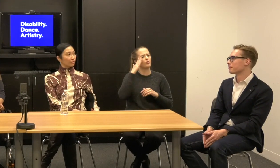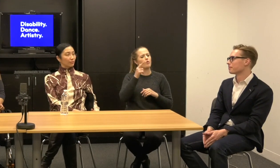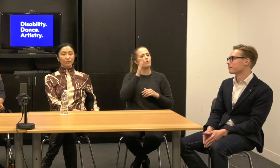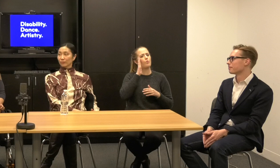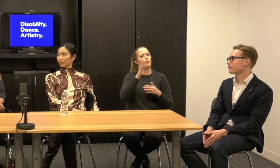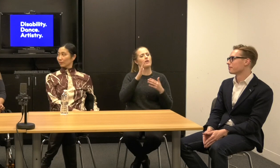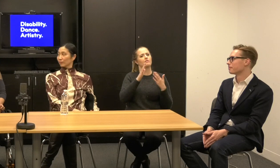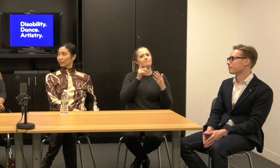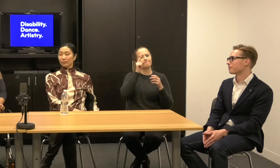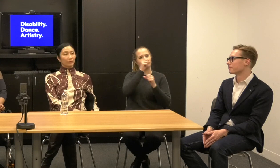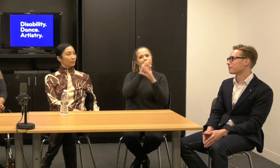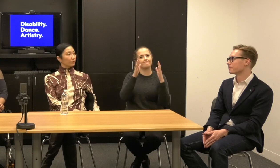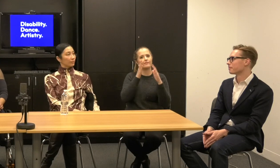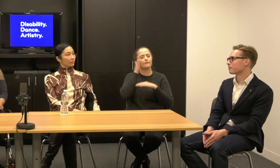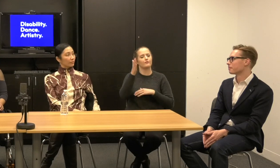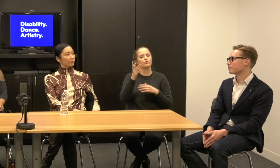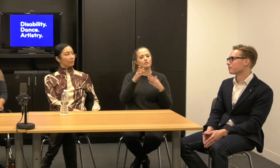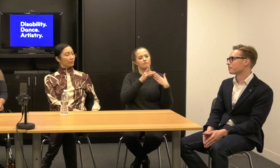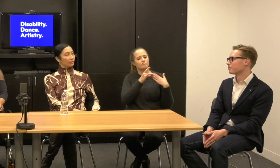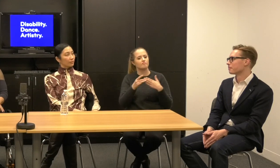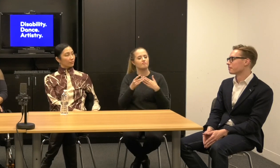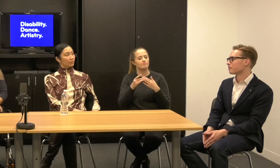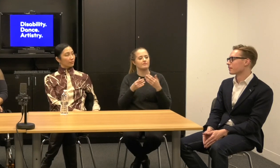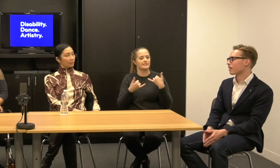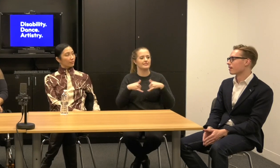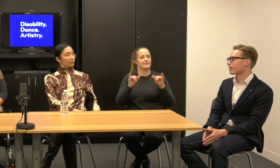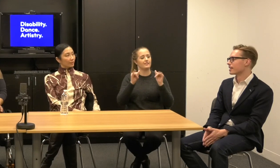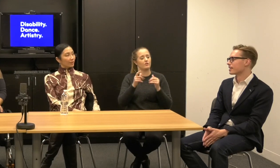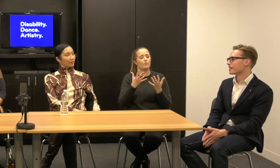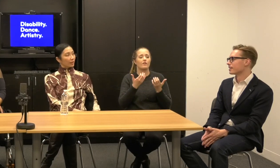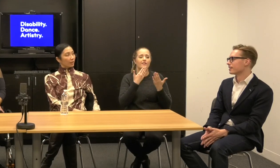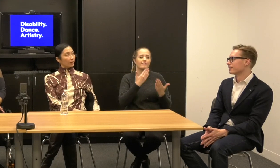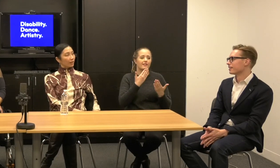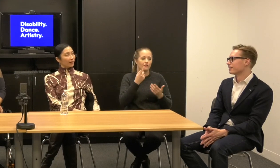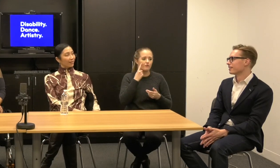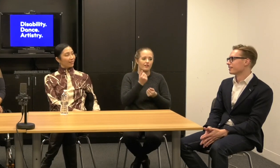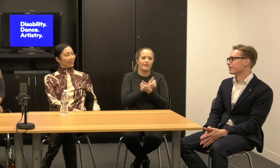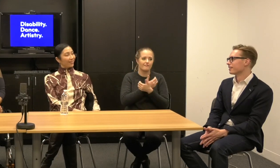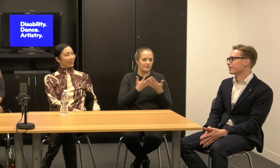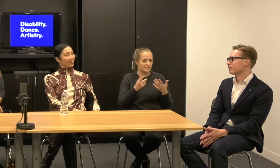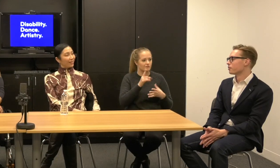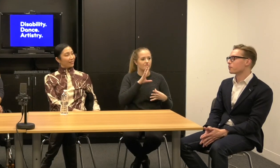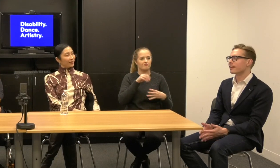just to say, you know, thank you for everything that you've done for, for this conversation series.